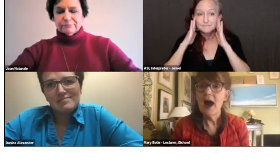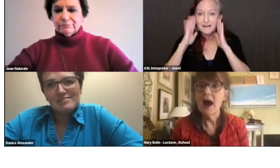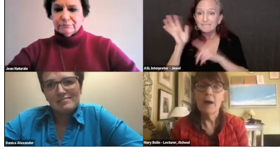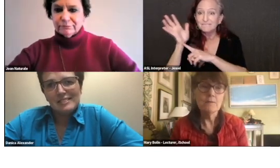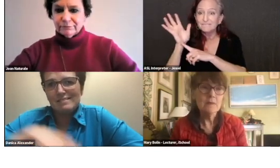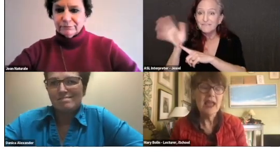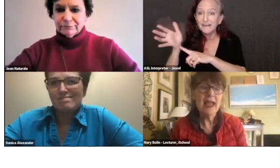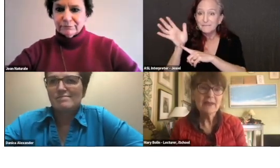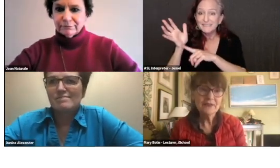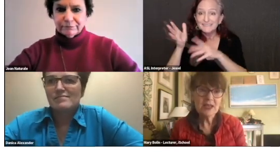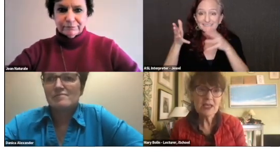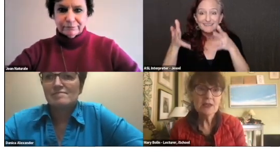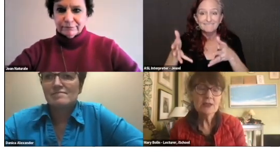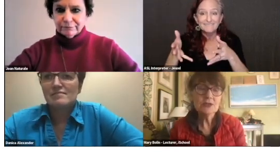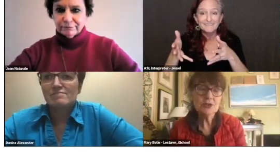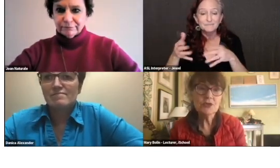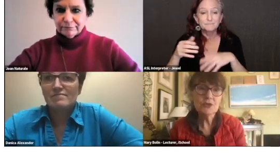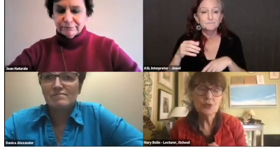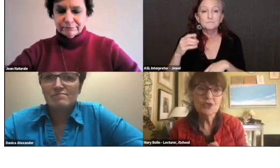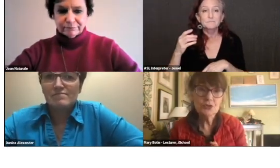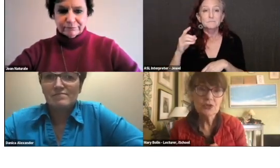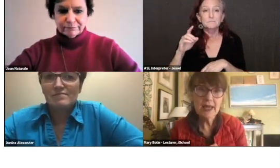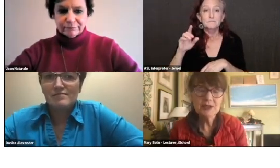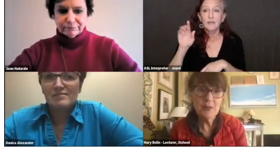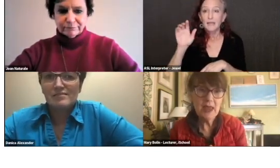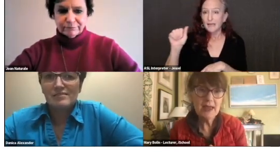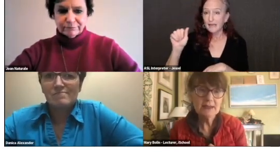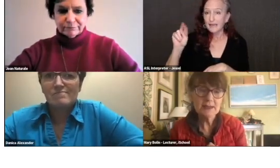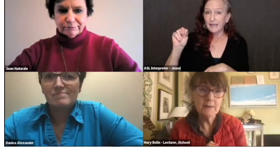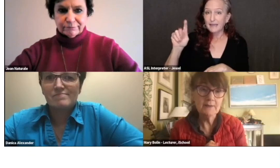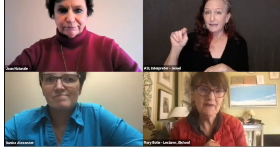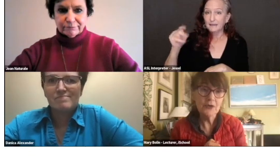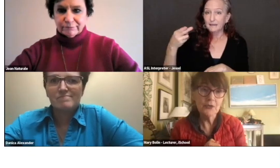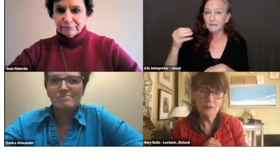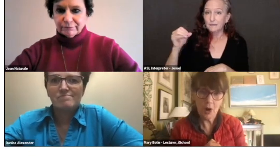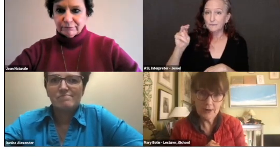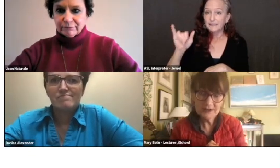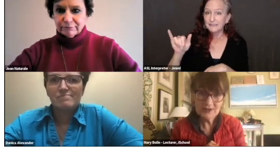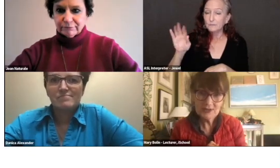Anthony, would you like to make some further remarks,